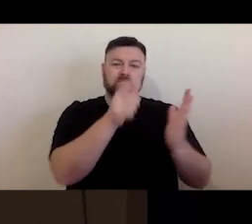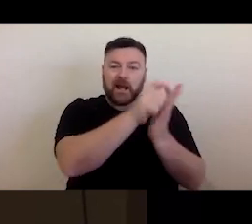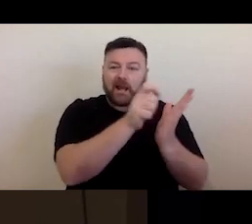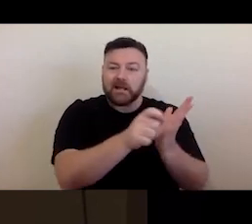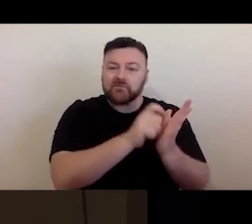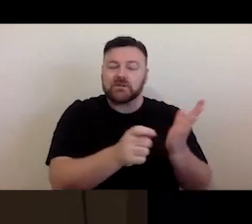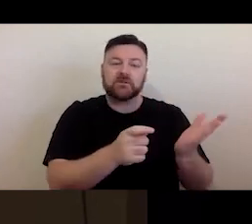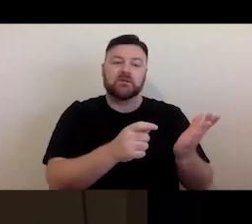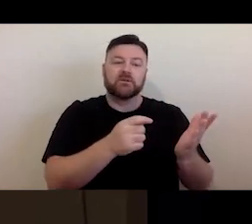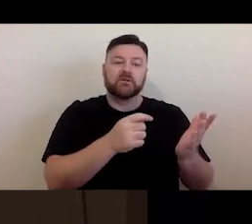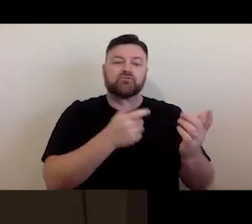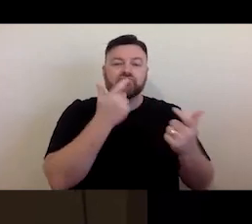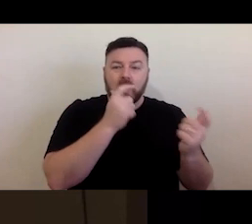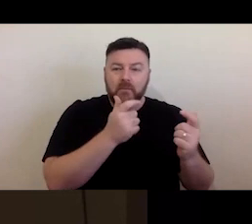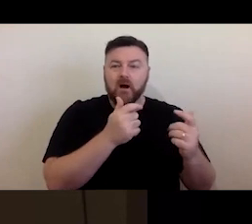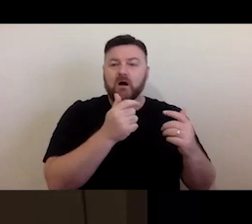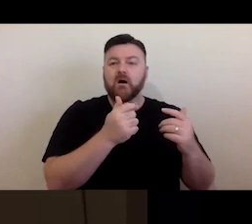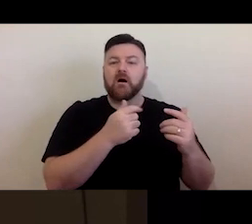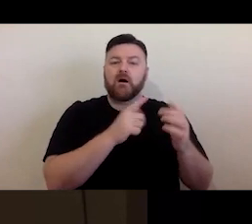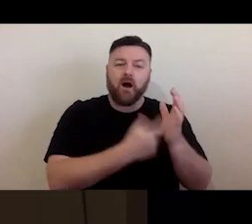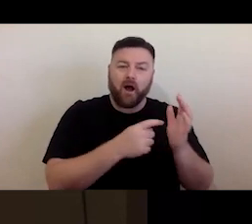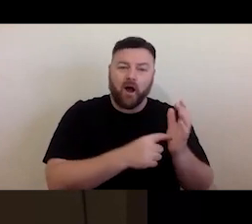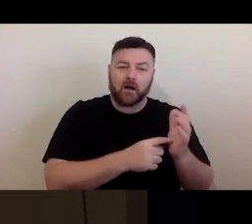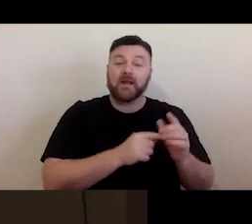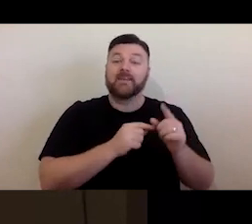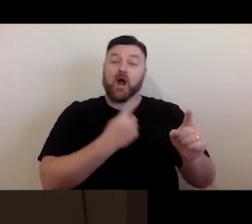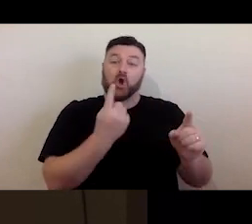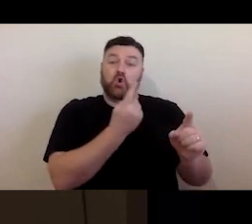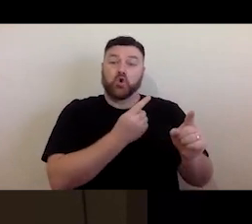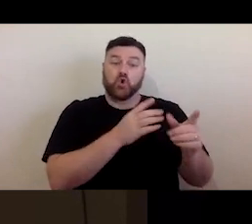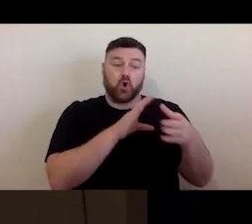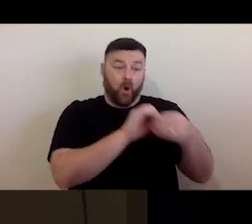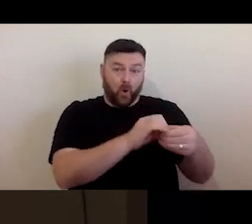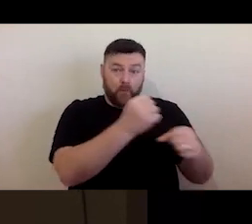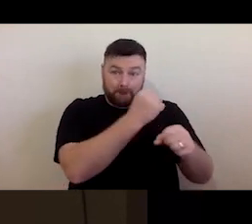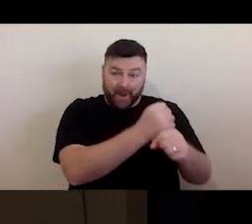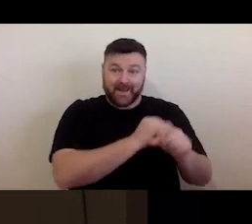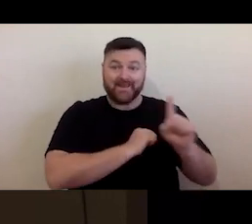artistic works - they are protected for the life of the creator, plus 70 years.